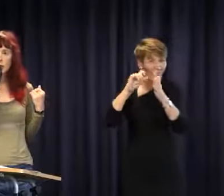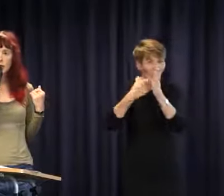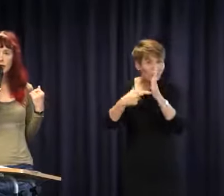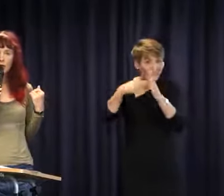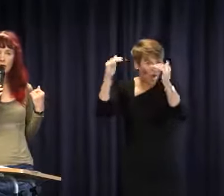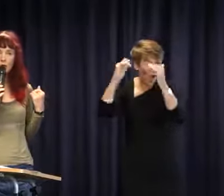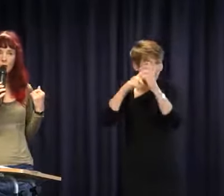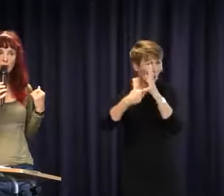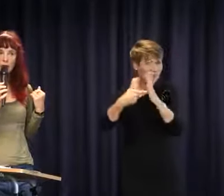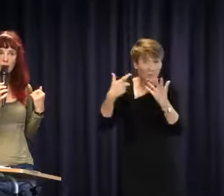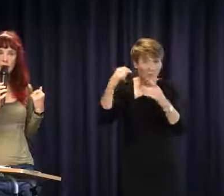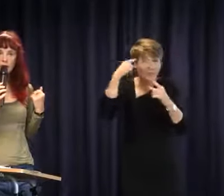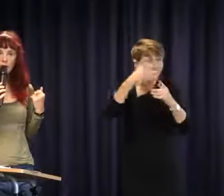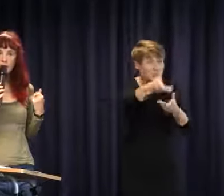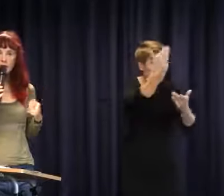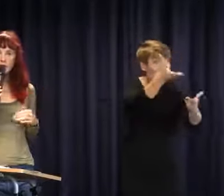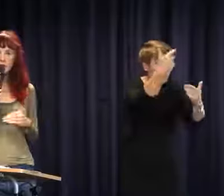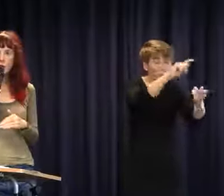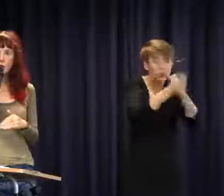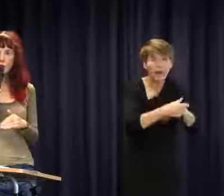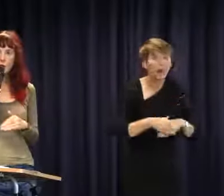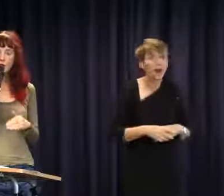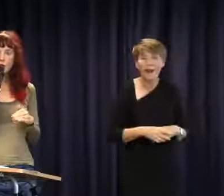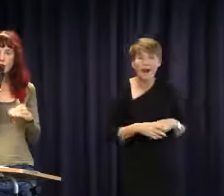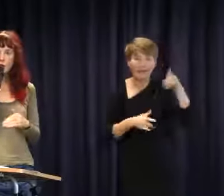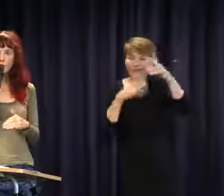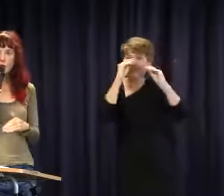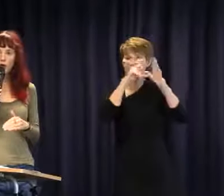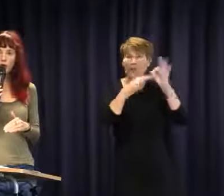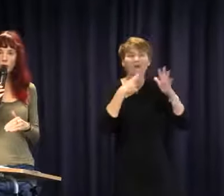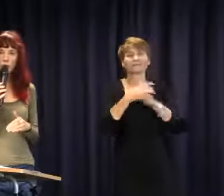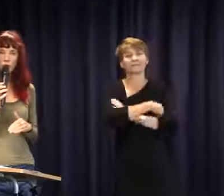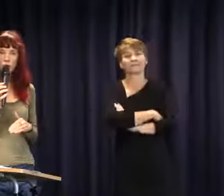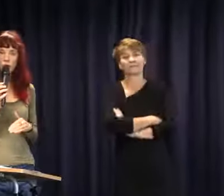of education, I believe, have decided that it is cheaper to wait for families to suit